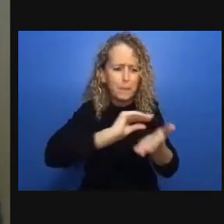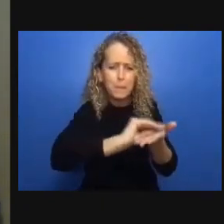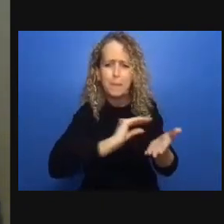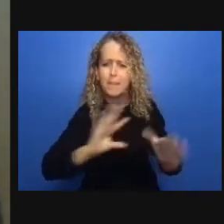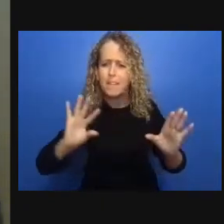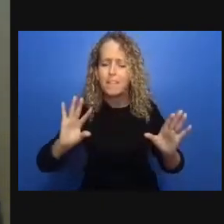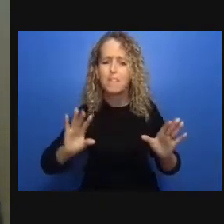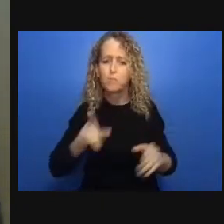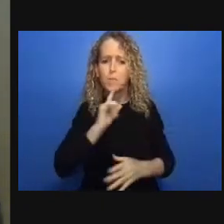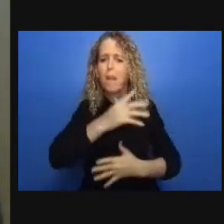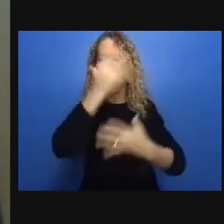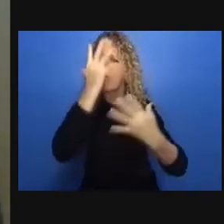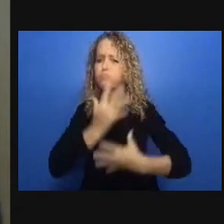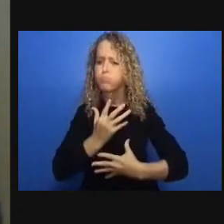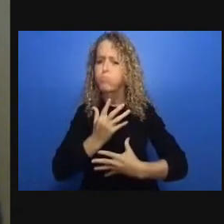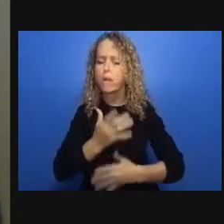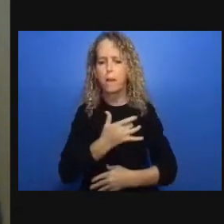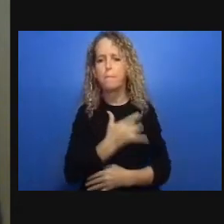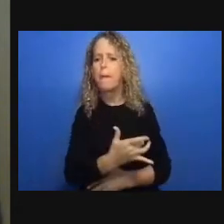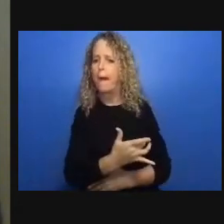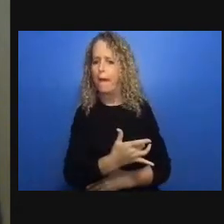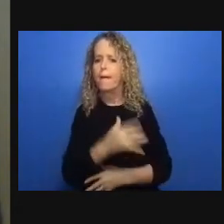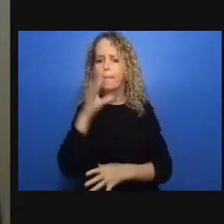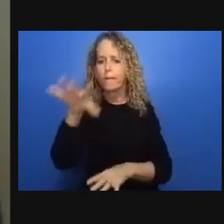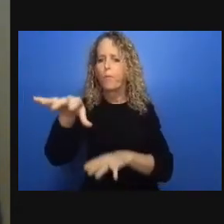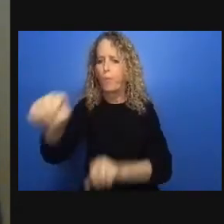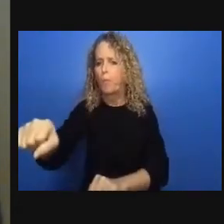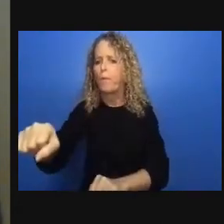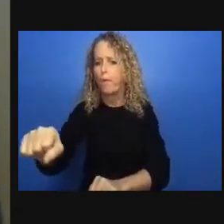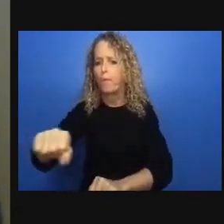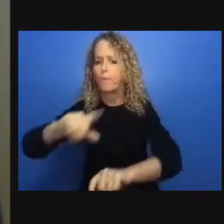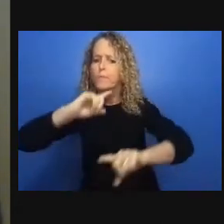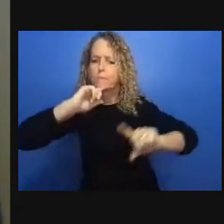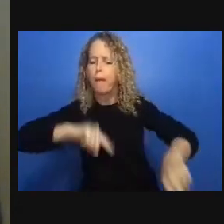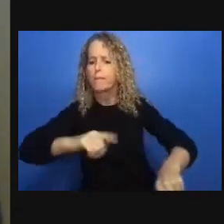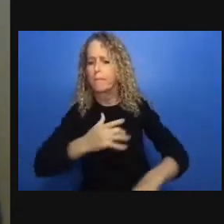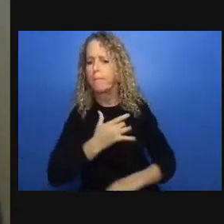over how the inquiry should be constituted and who should populate it and more recently we in